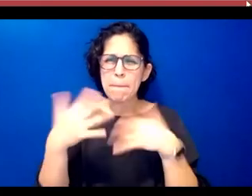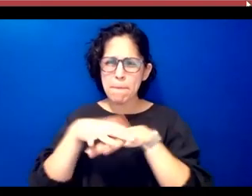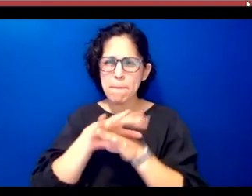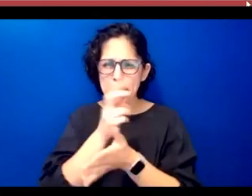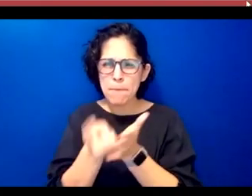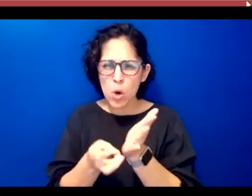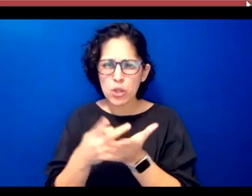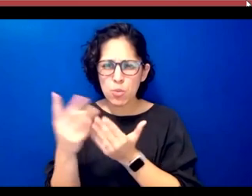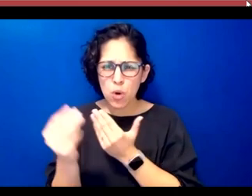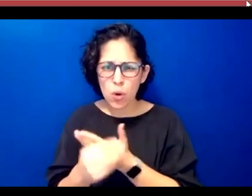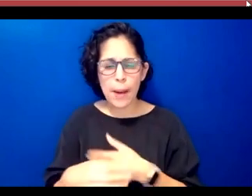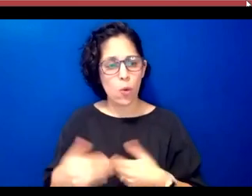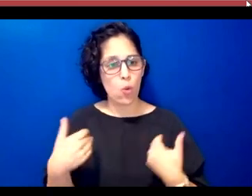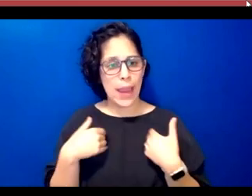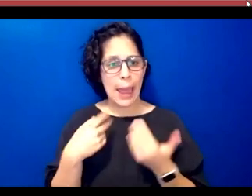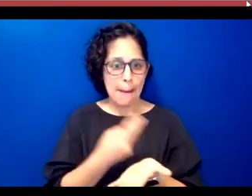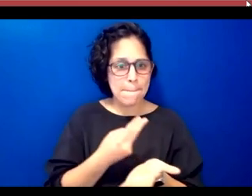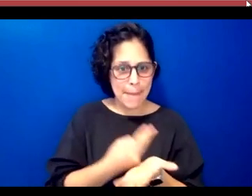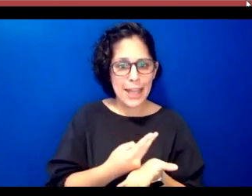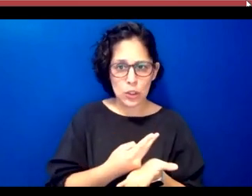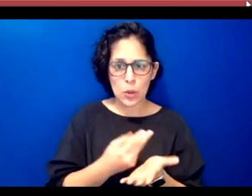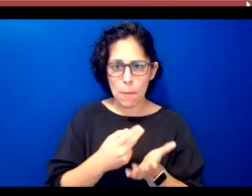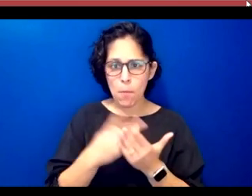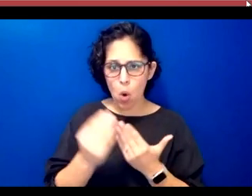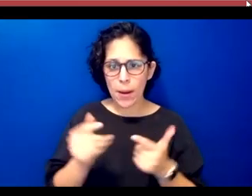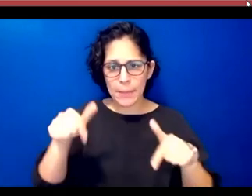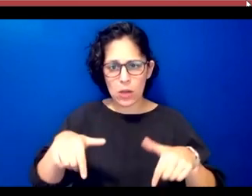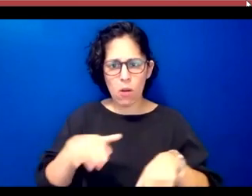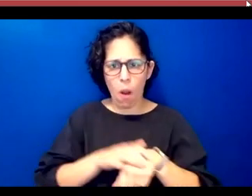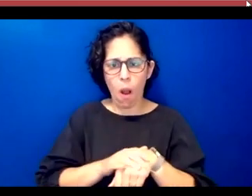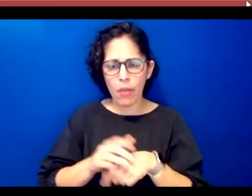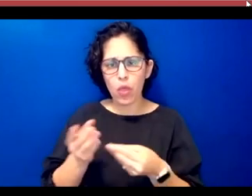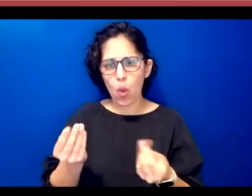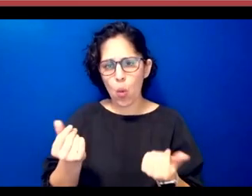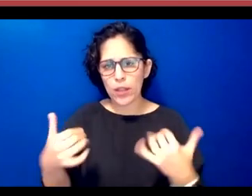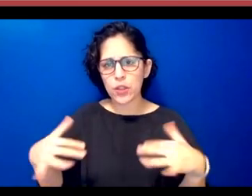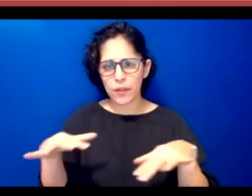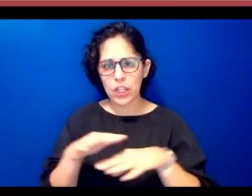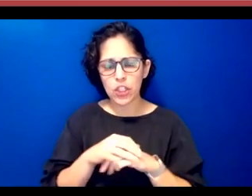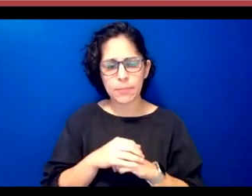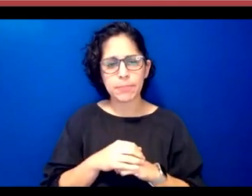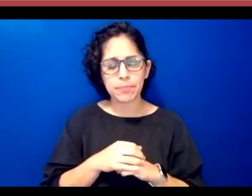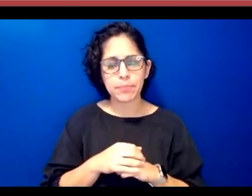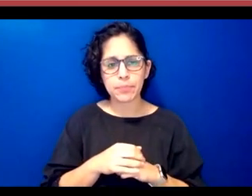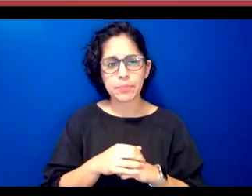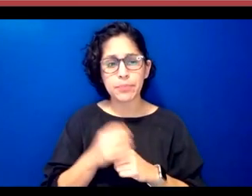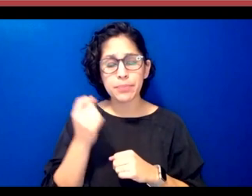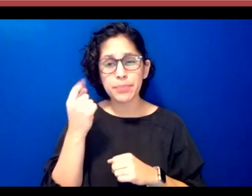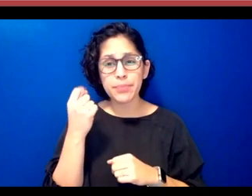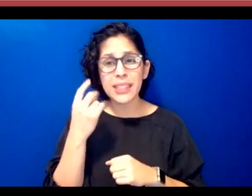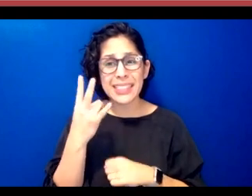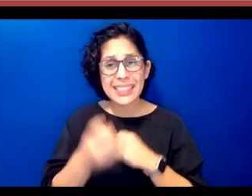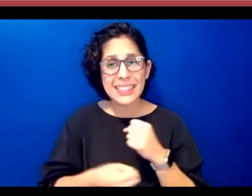master apprentice program here on the reservation but as we seven years in roughly as we were